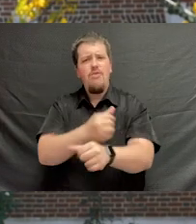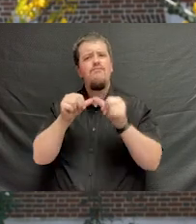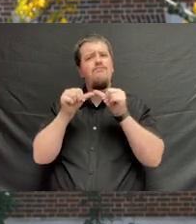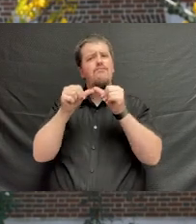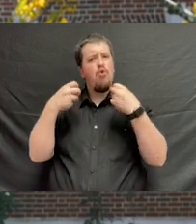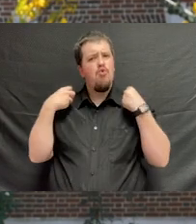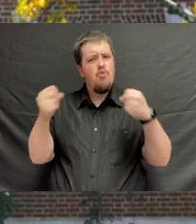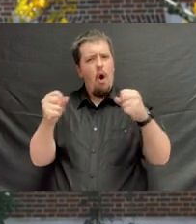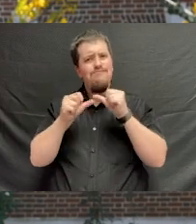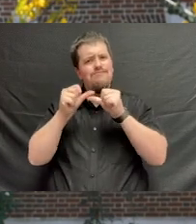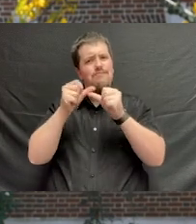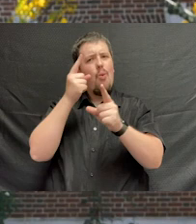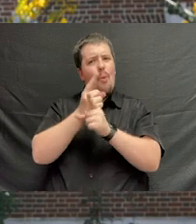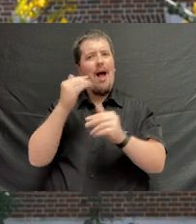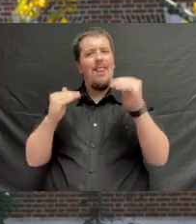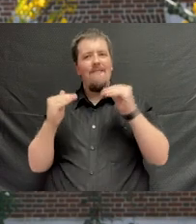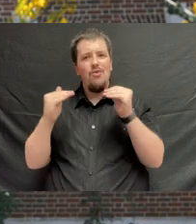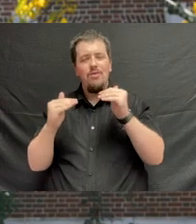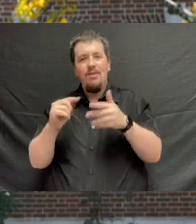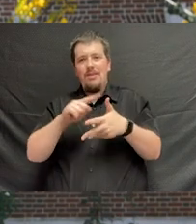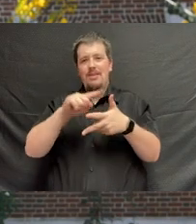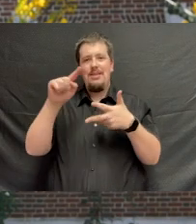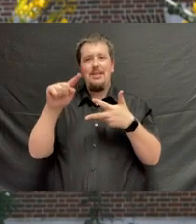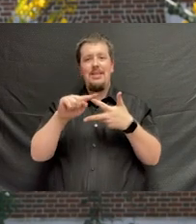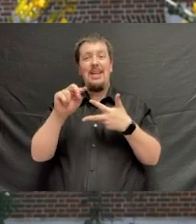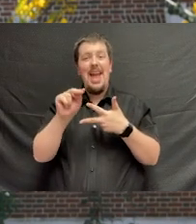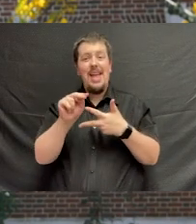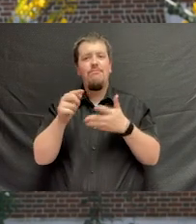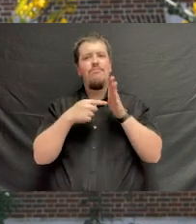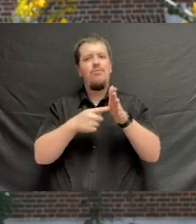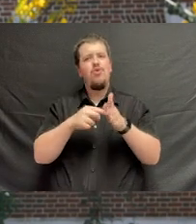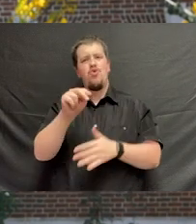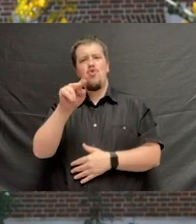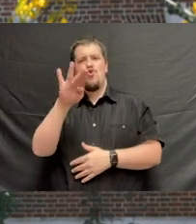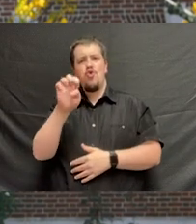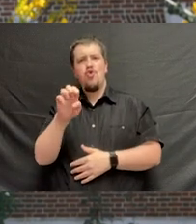charged and recharged at appropriate levels. N stands for nurturing kindness.